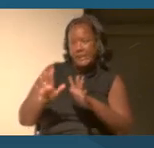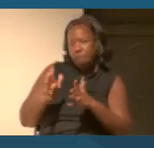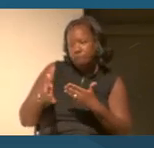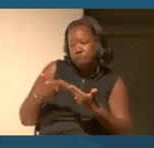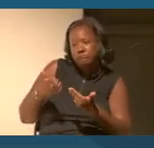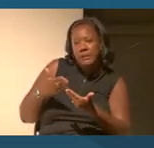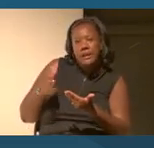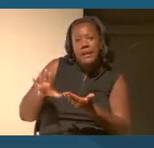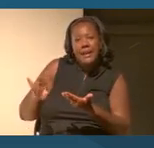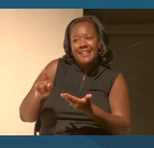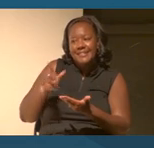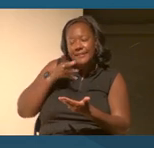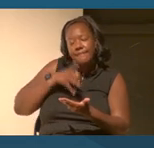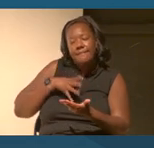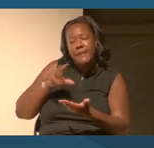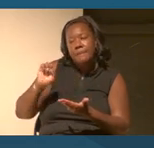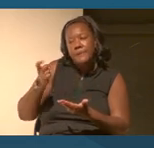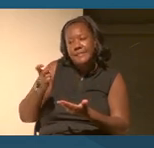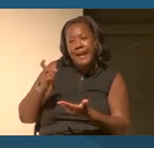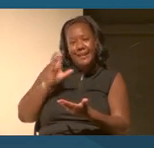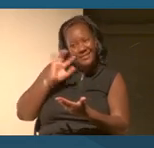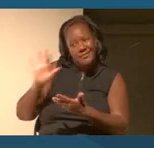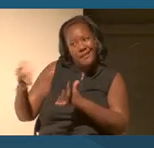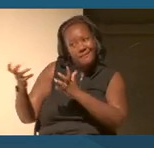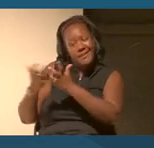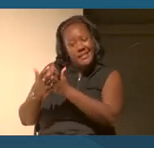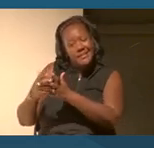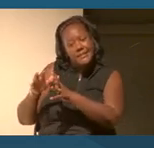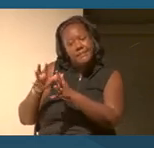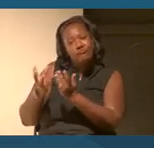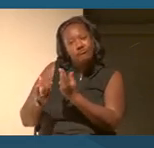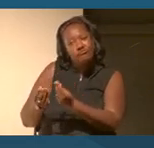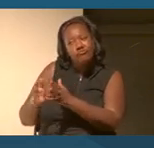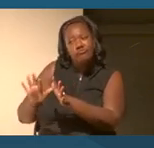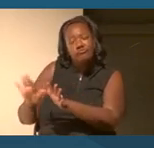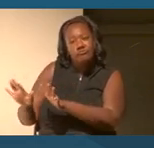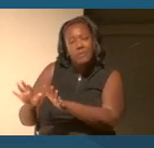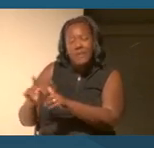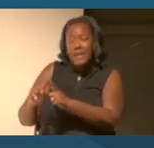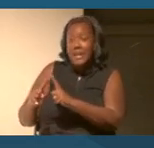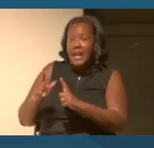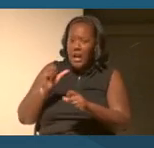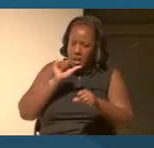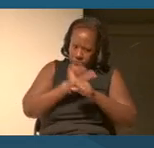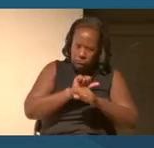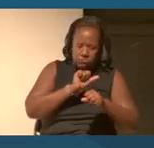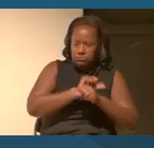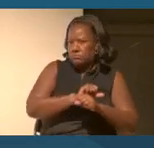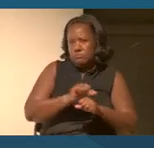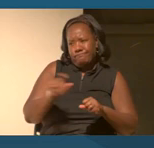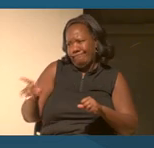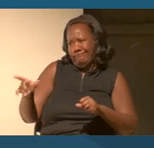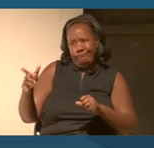and fits them for many occasions and occupations in civil life.